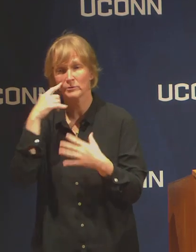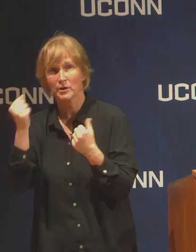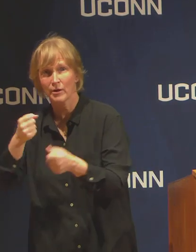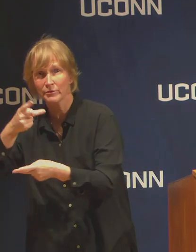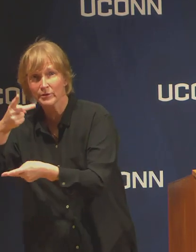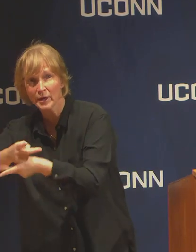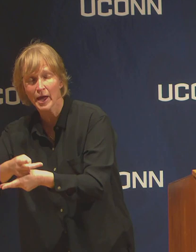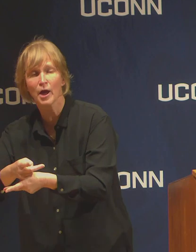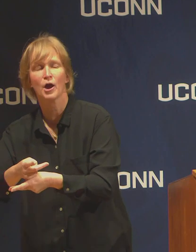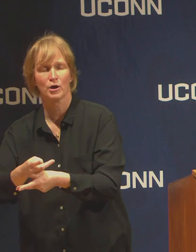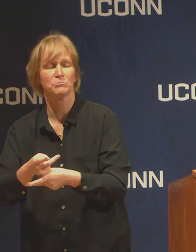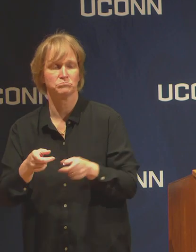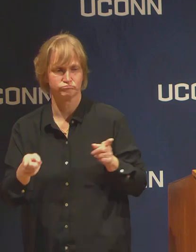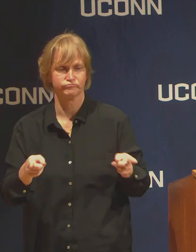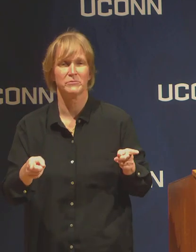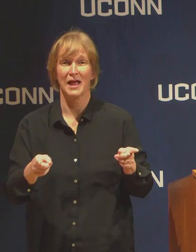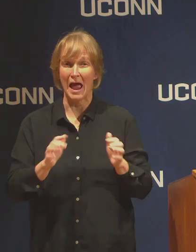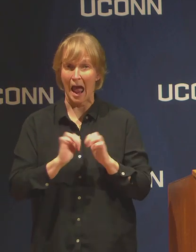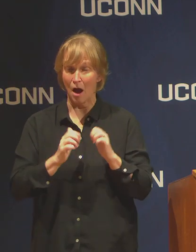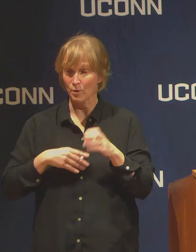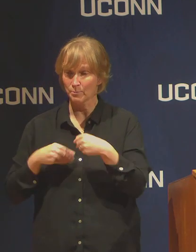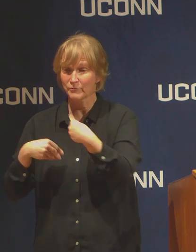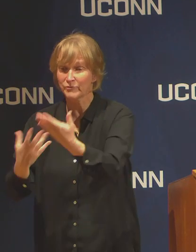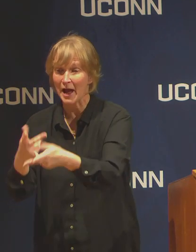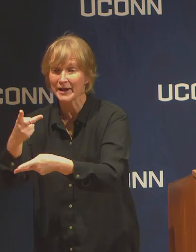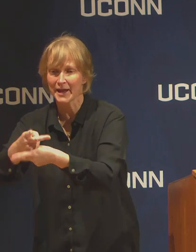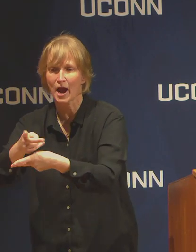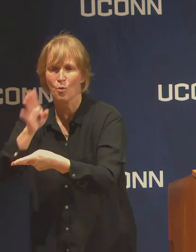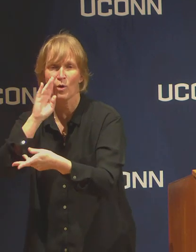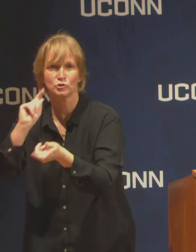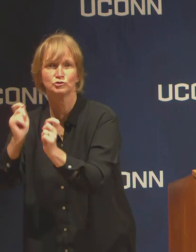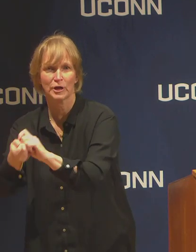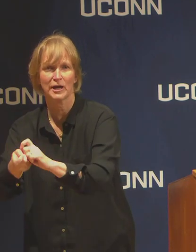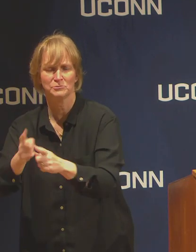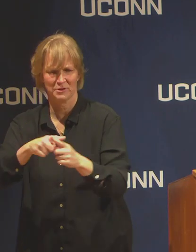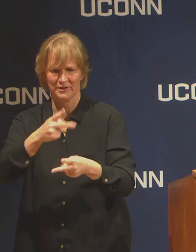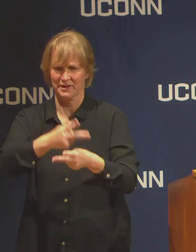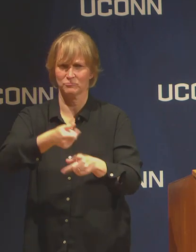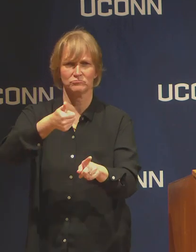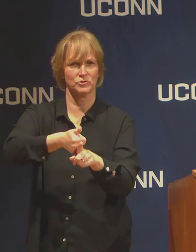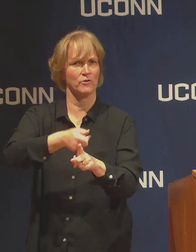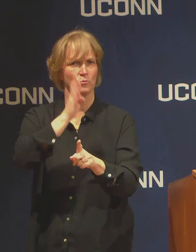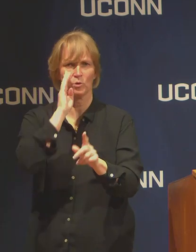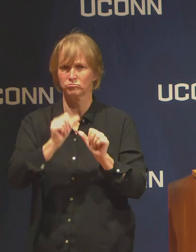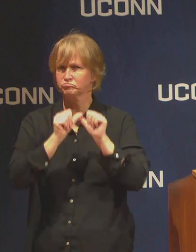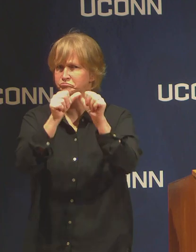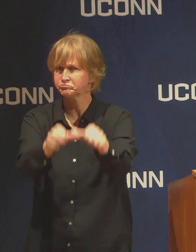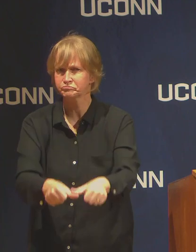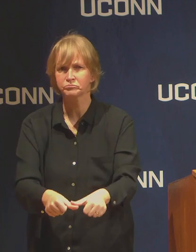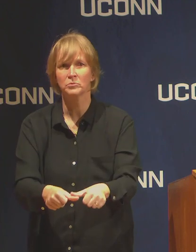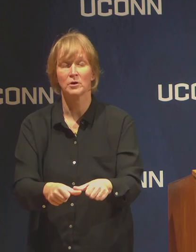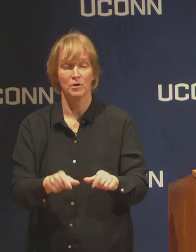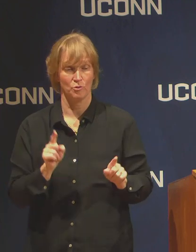how we deliver care, but the care remains. And what I want to say more specifically is those areas would